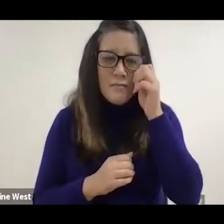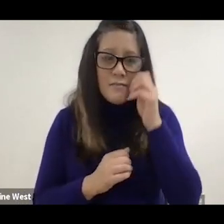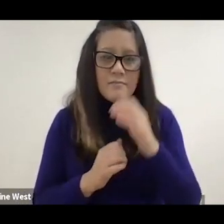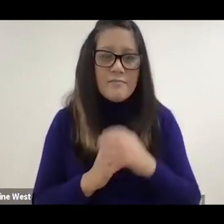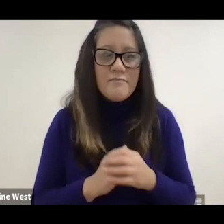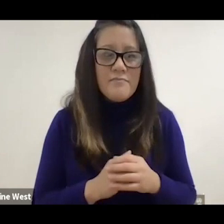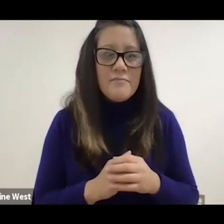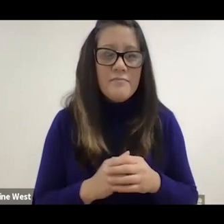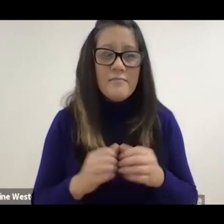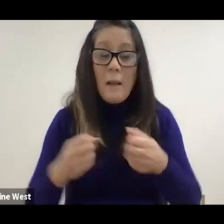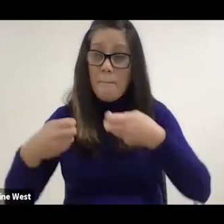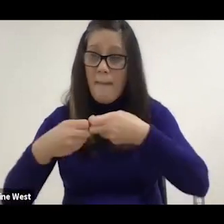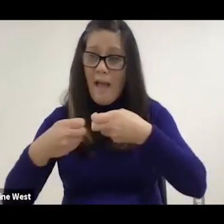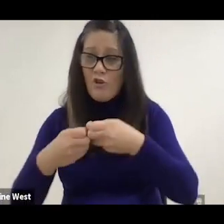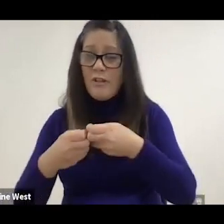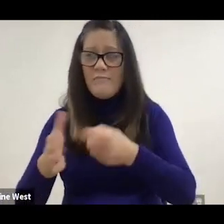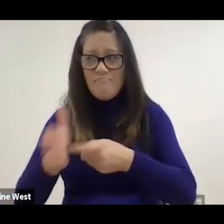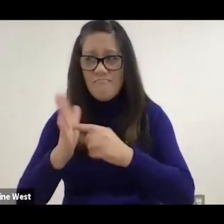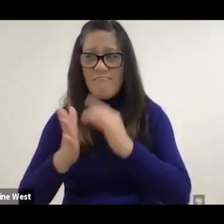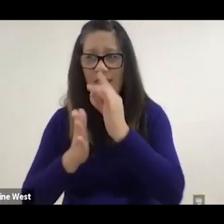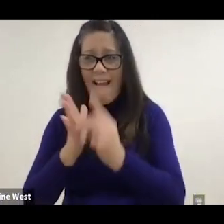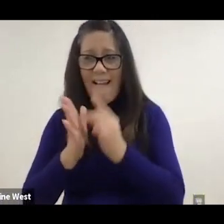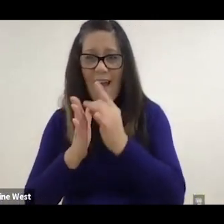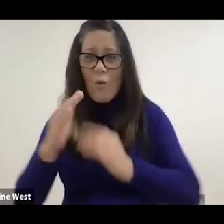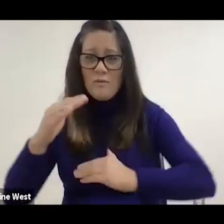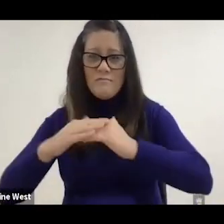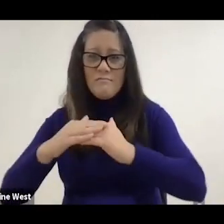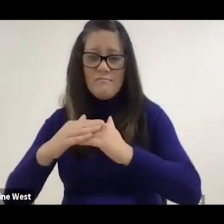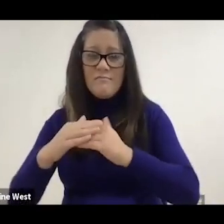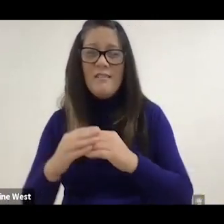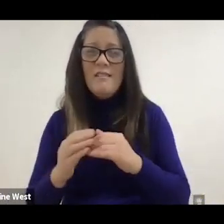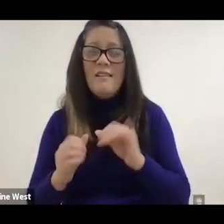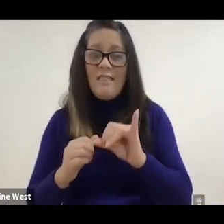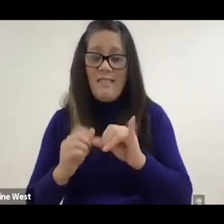that could take up to 8 hours. It could revolutionize the wheelchair industry,